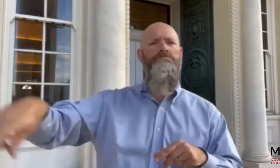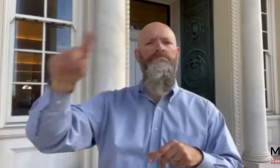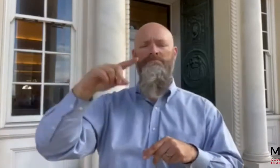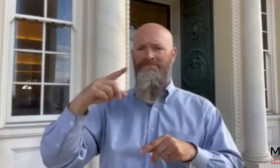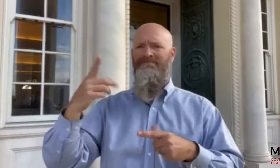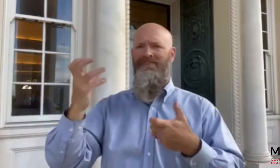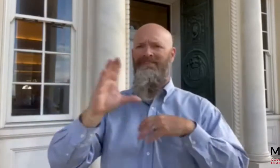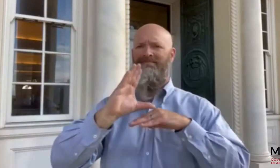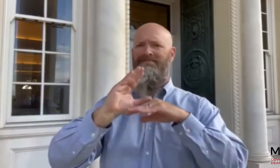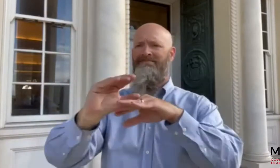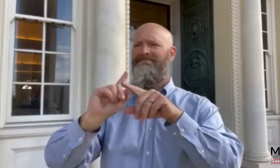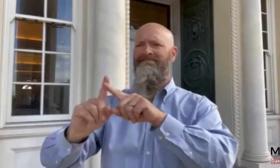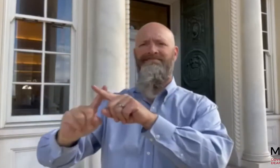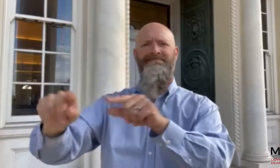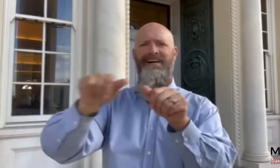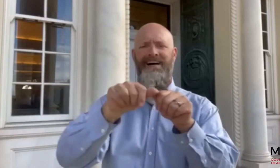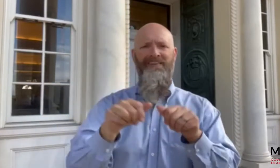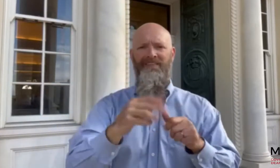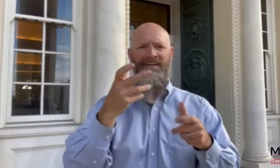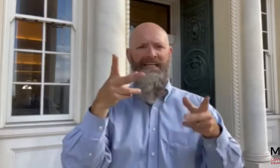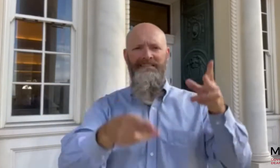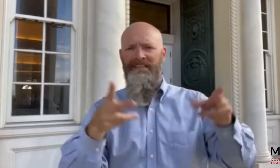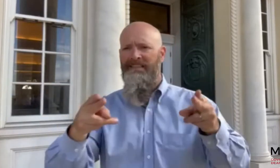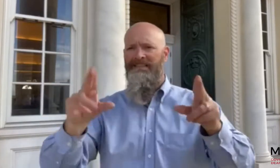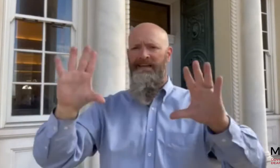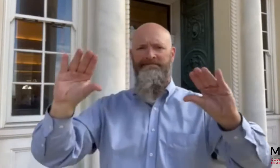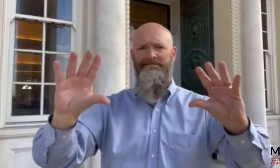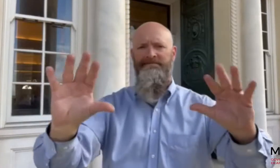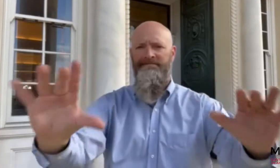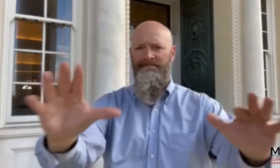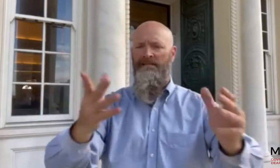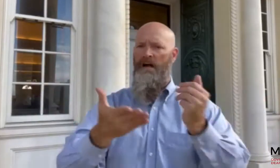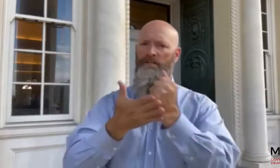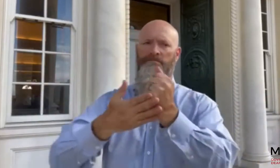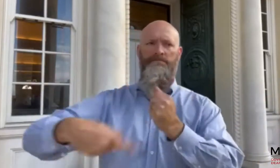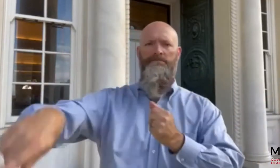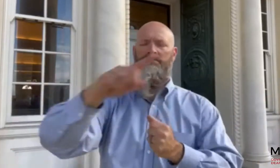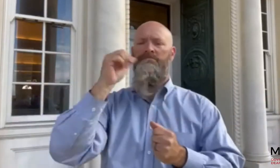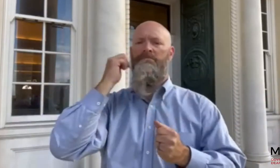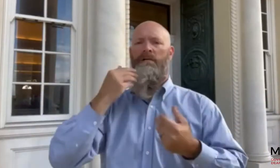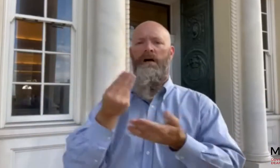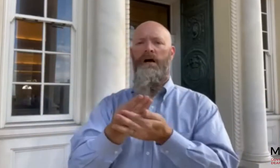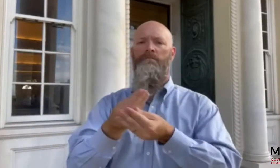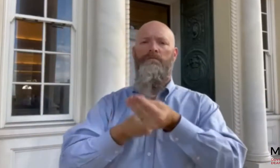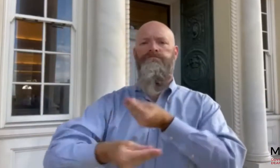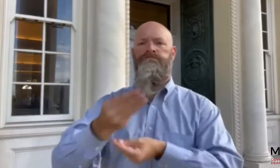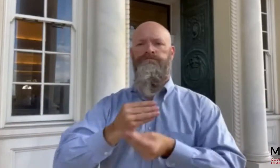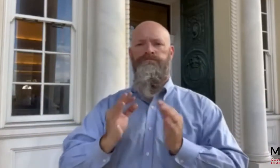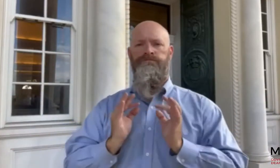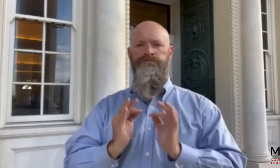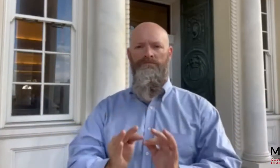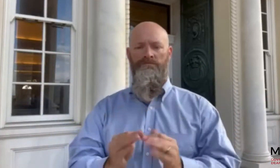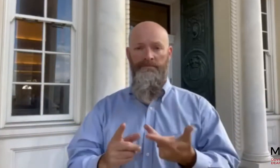Various taxes will be cut to help Marylanders spend money and be able to budget more